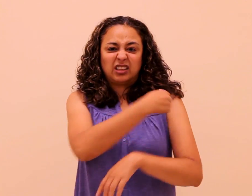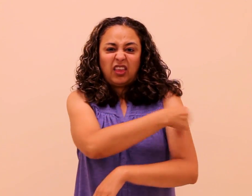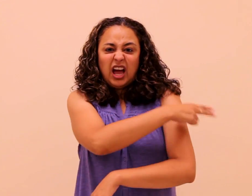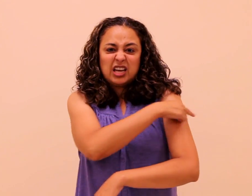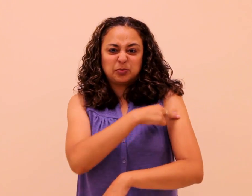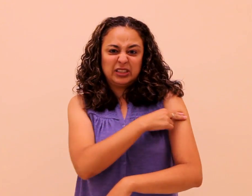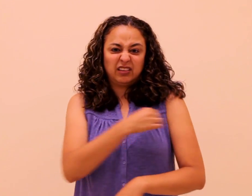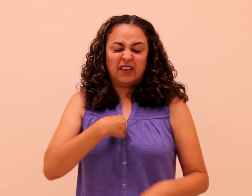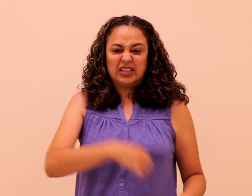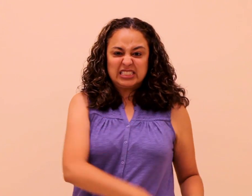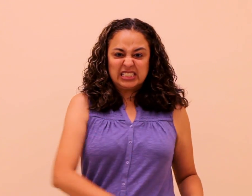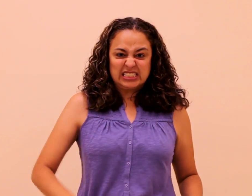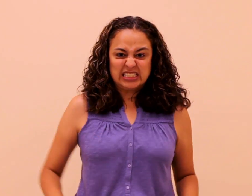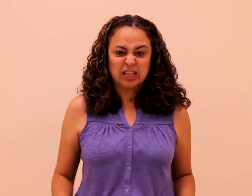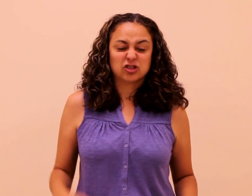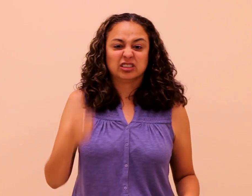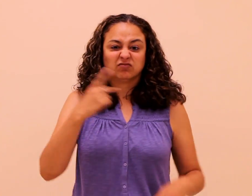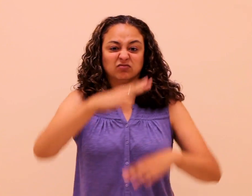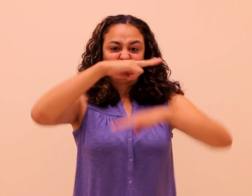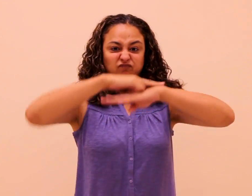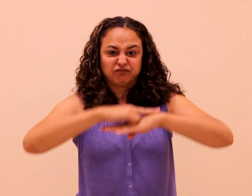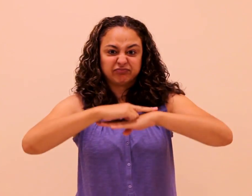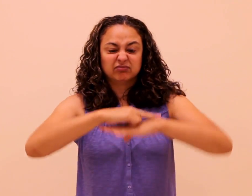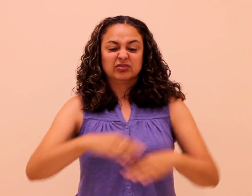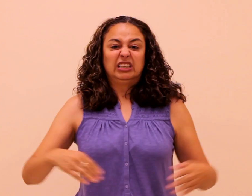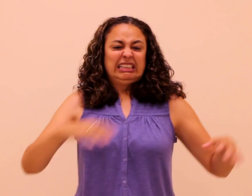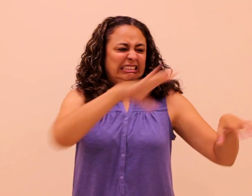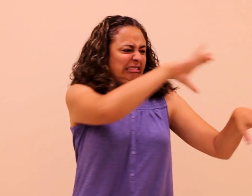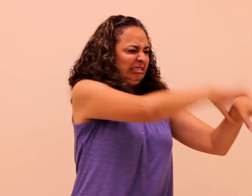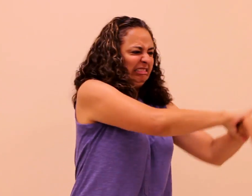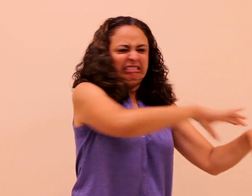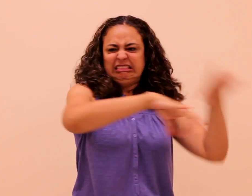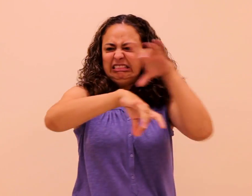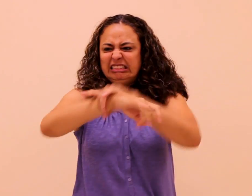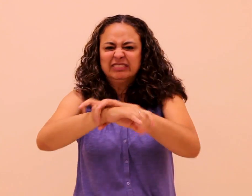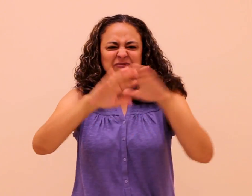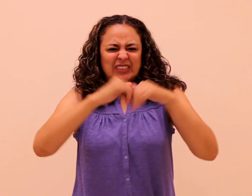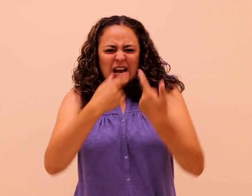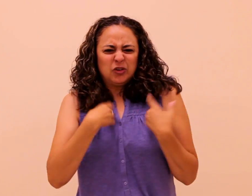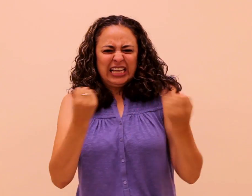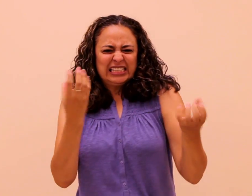I was at the hospital for a cesarean section surgery. I was on the bed and my hands were tied to the bed.